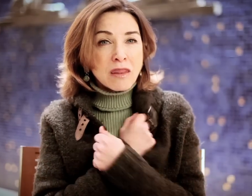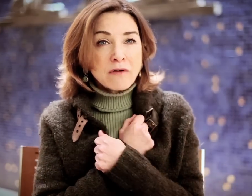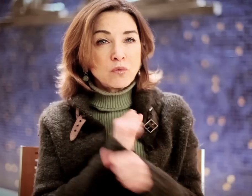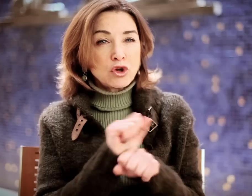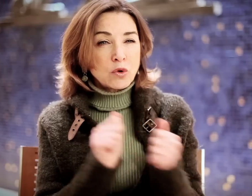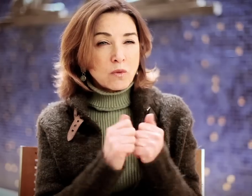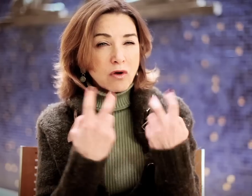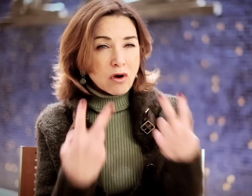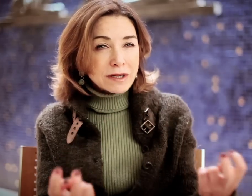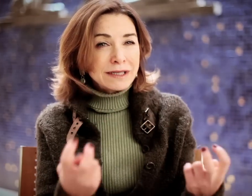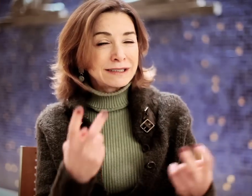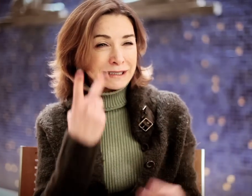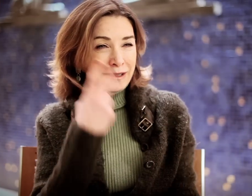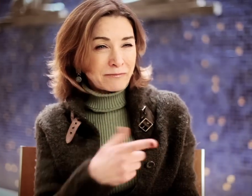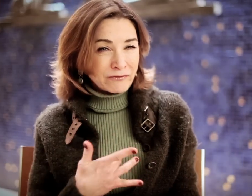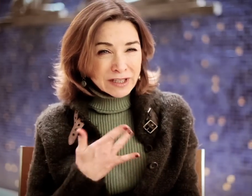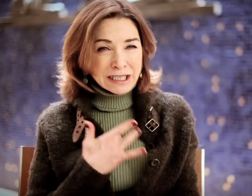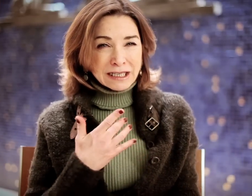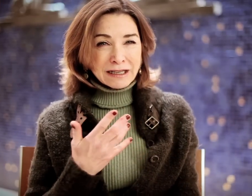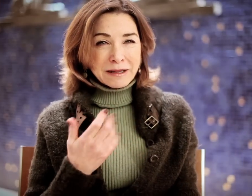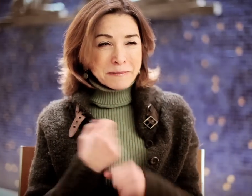I love working with the audience. Seeing them feel...